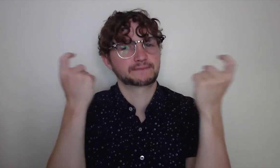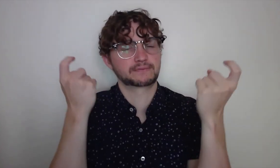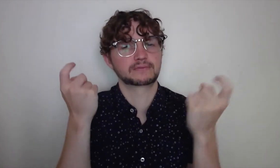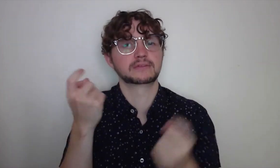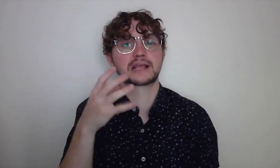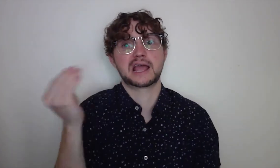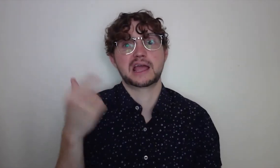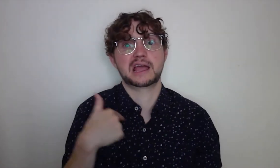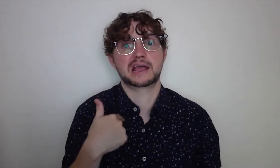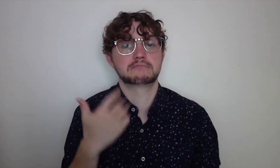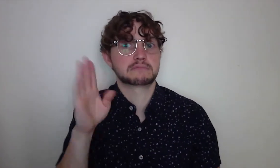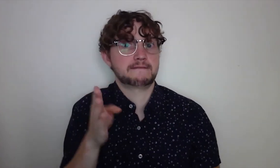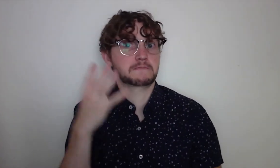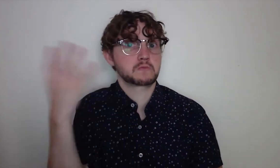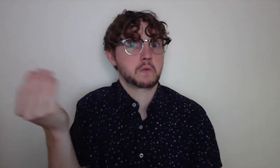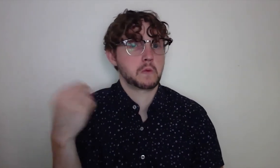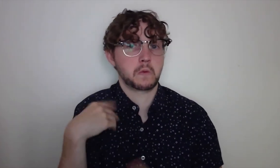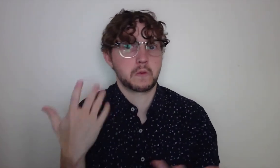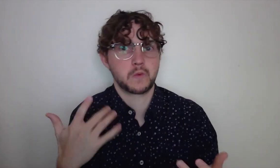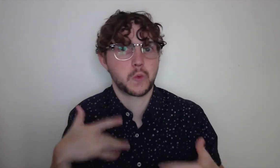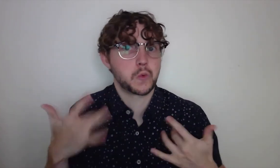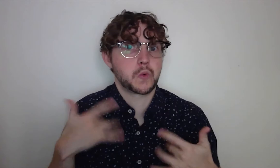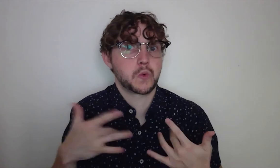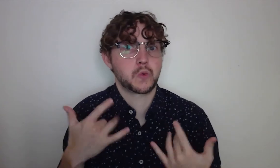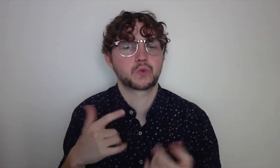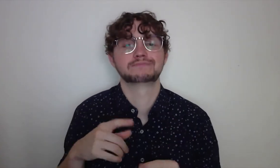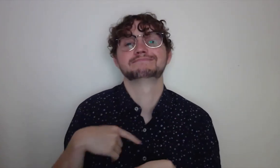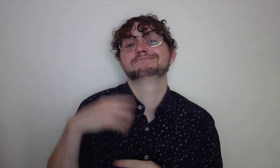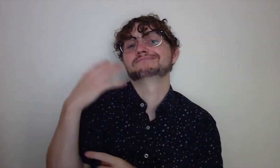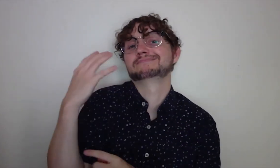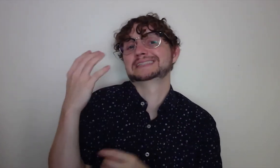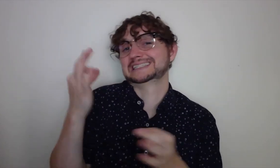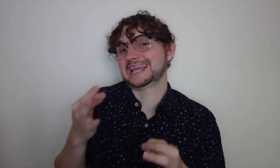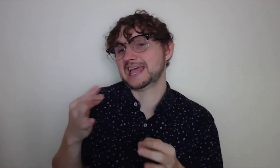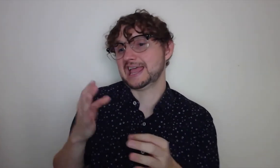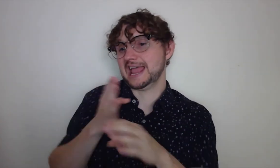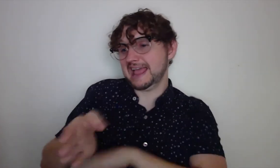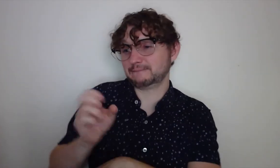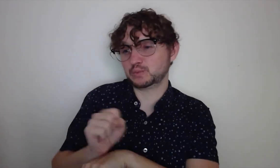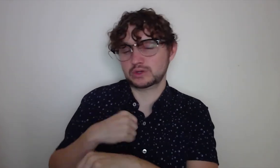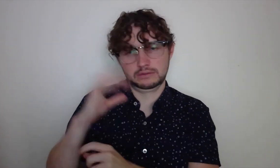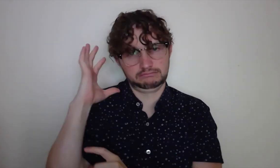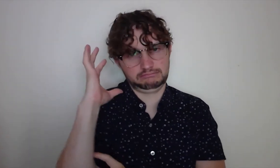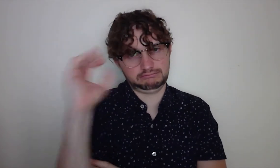Every year they host a tulip festival and I have never been there. I was quite